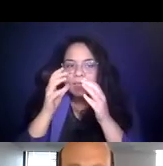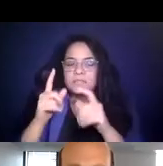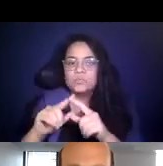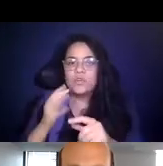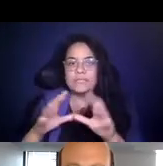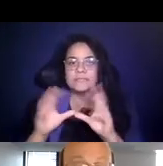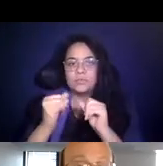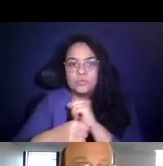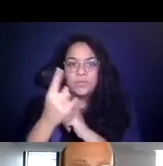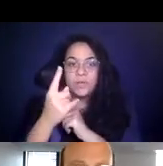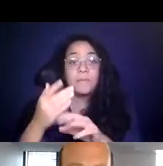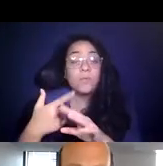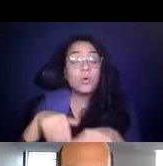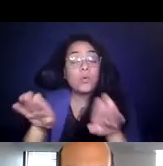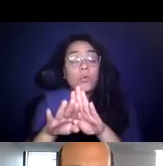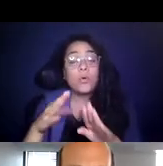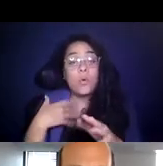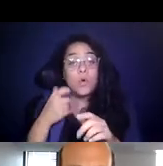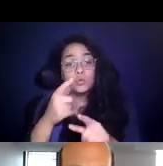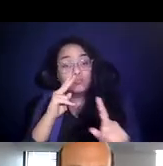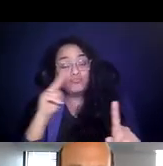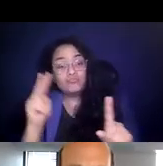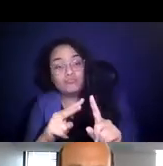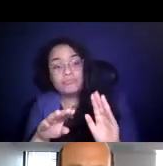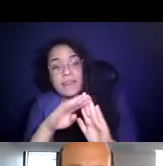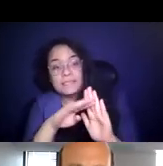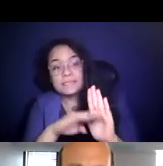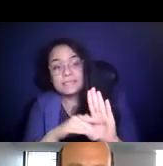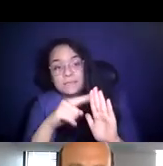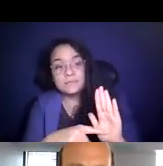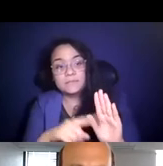15:28:32 Before we close, I want to dray your attention to a list of all the organizations we've heard from today.